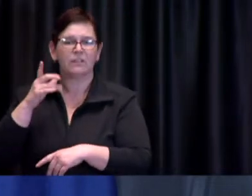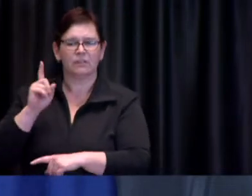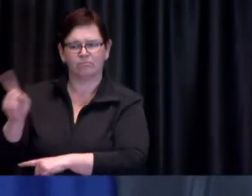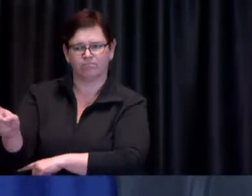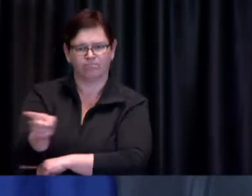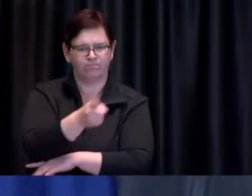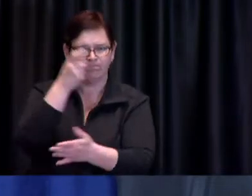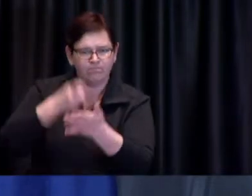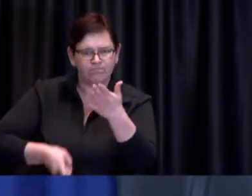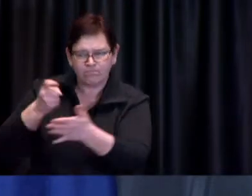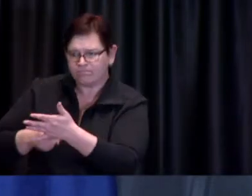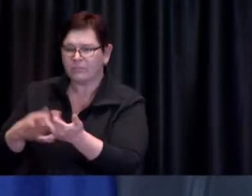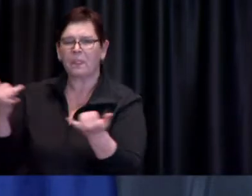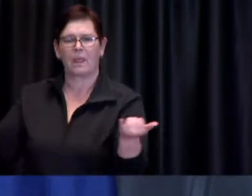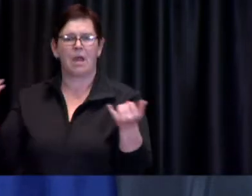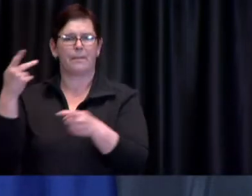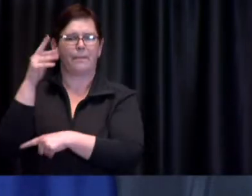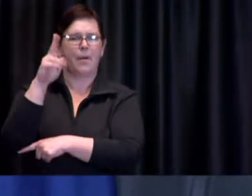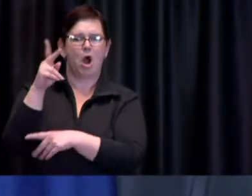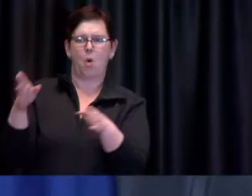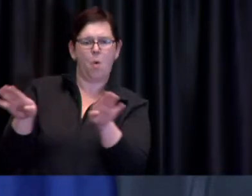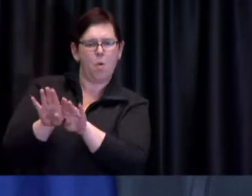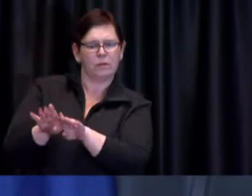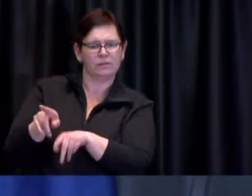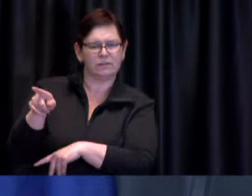and are people not allowed to hang out in parks for fresh air?